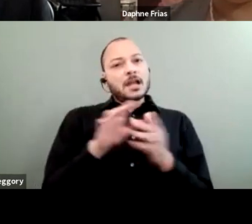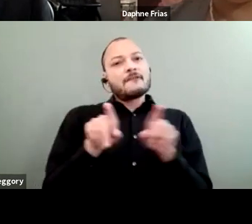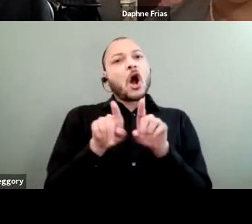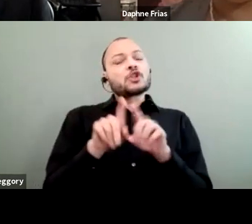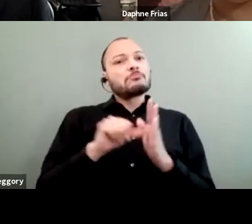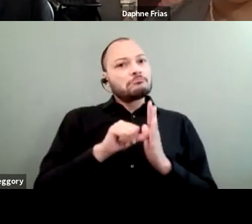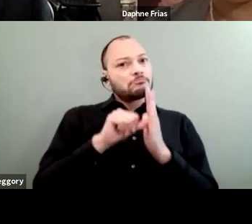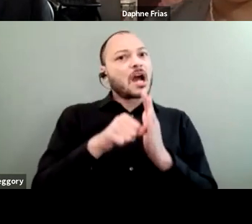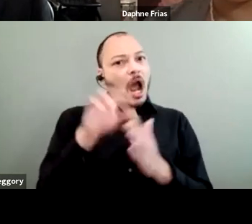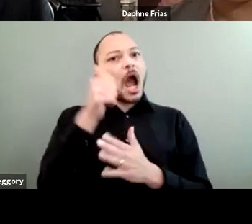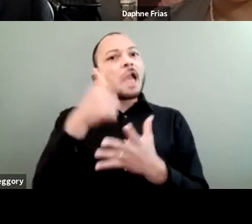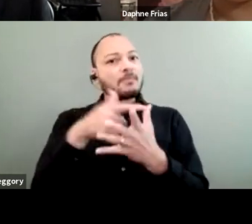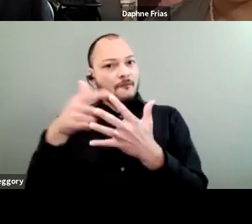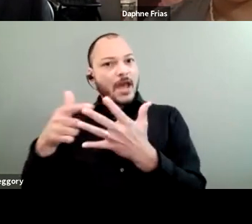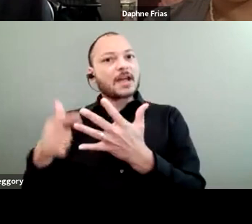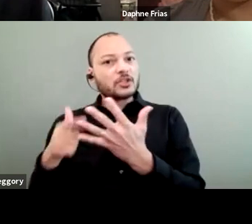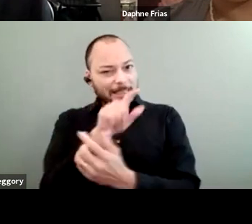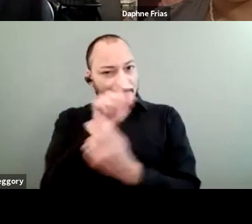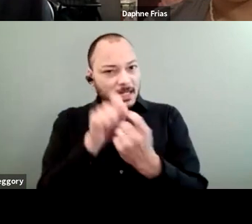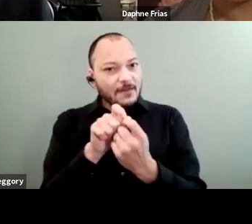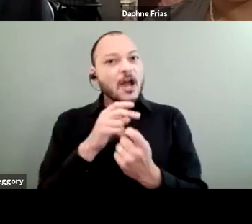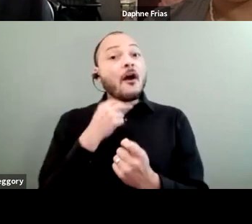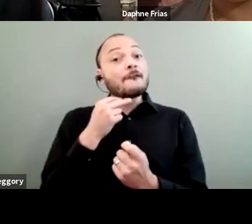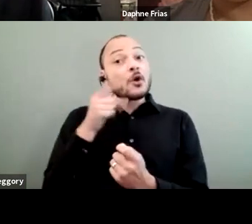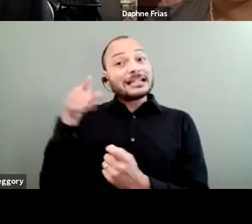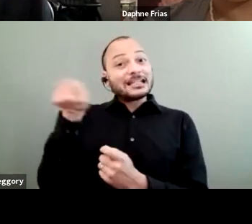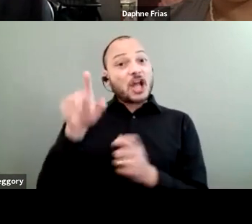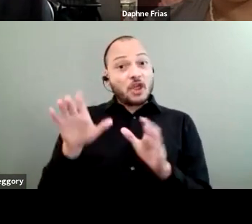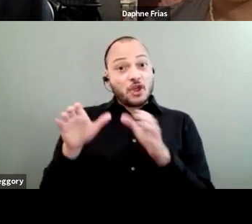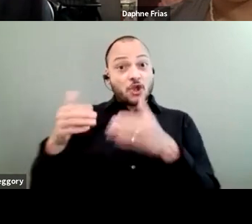particularly the voice of the youth in this conversation,